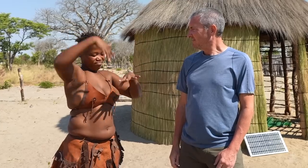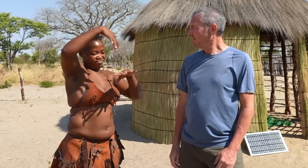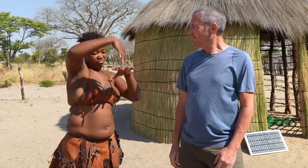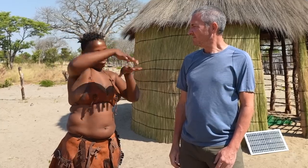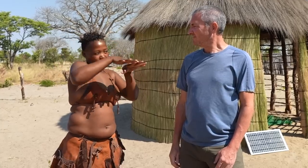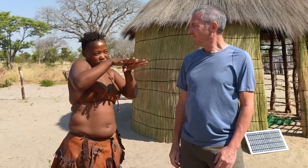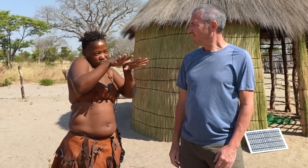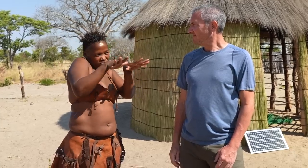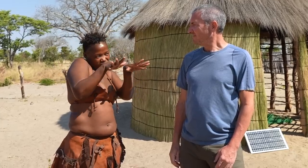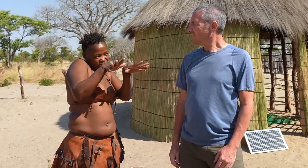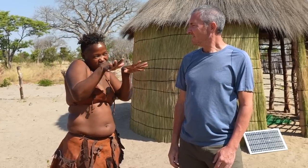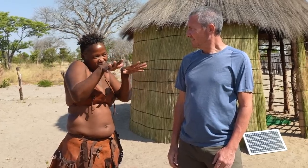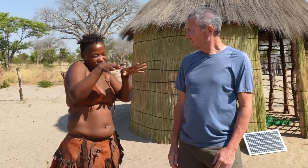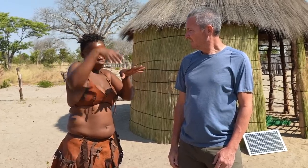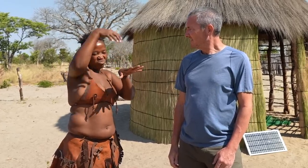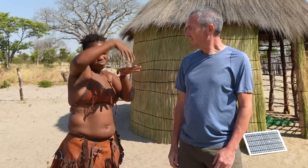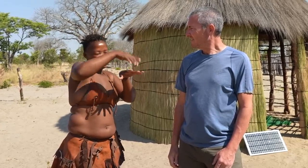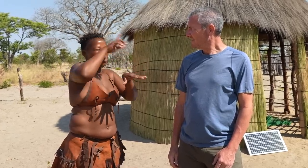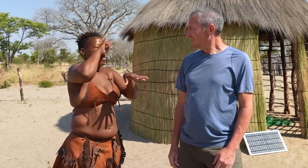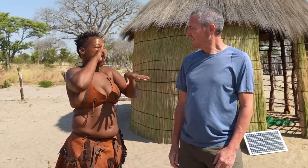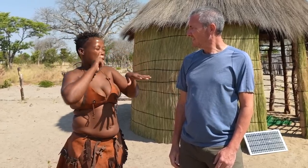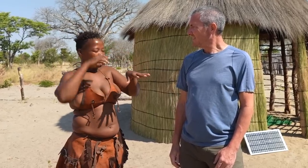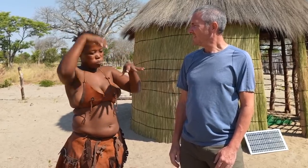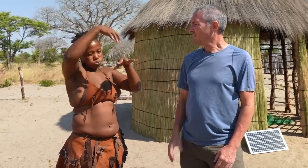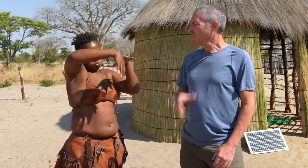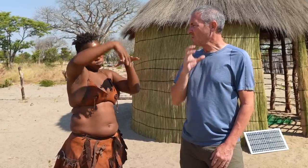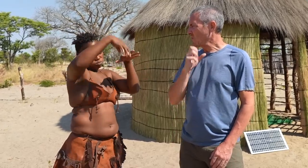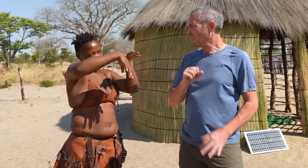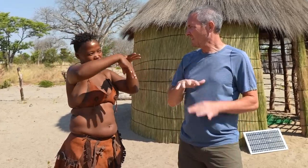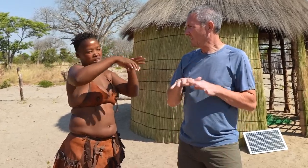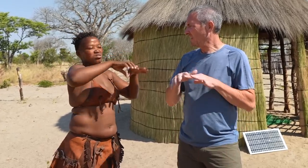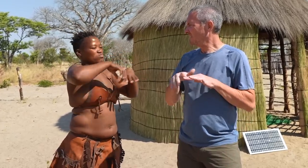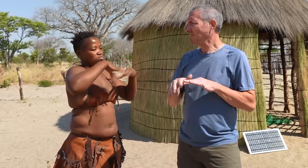The grass can splay after a while.